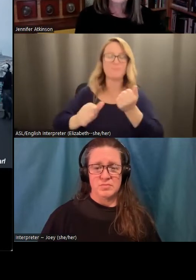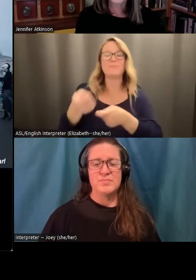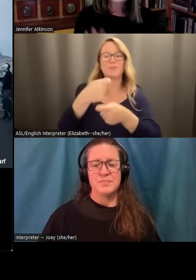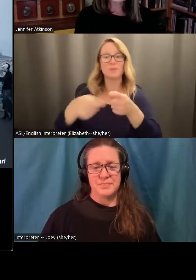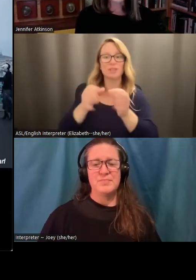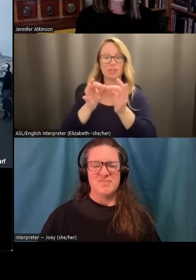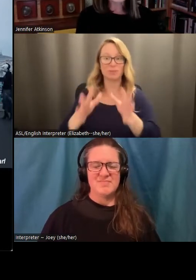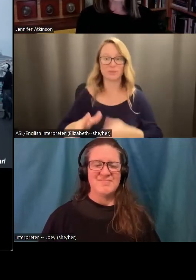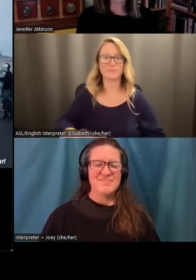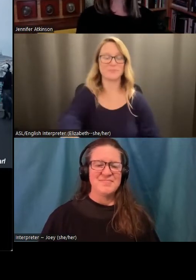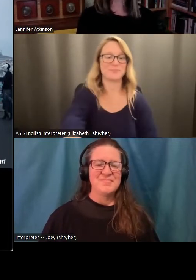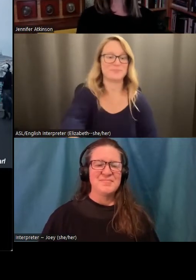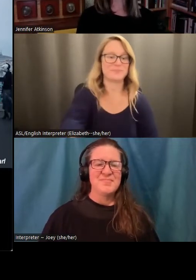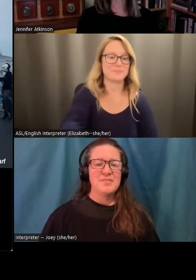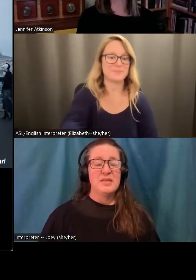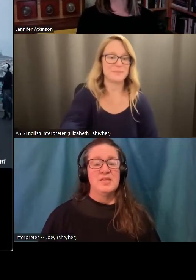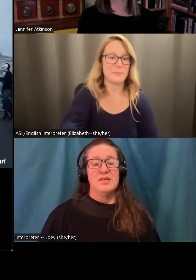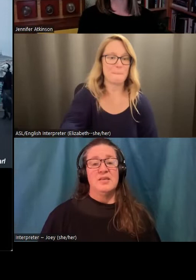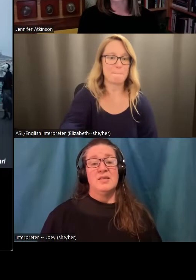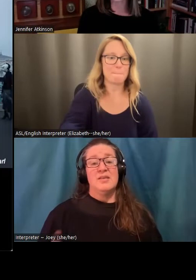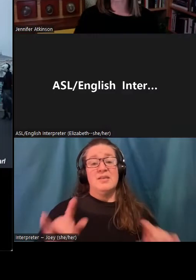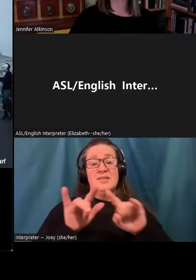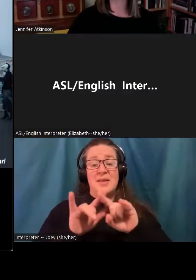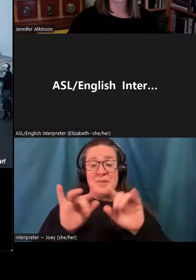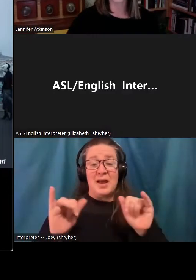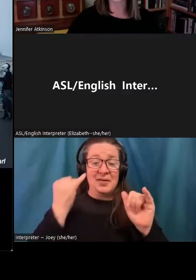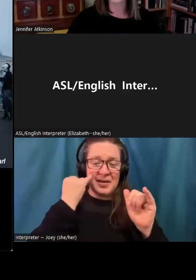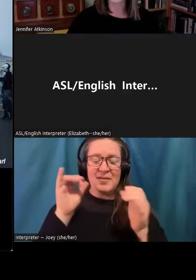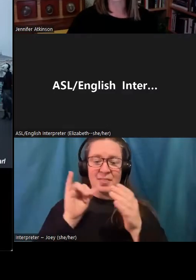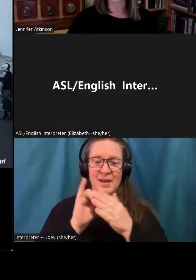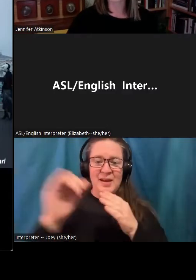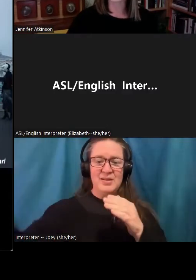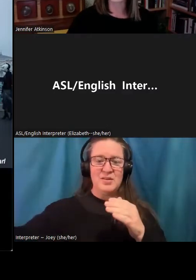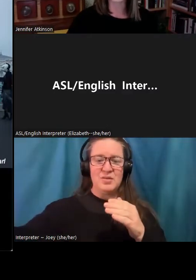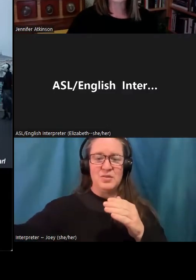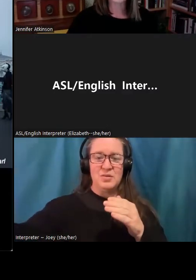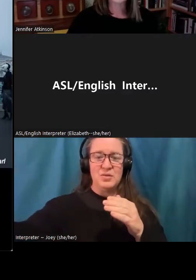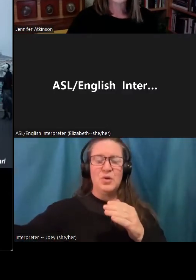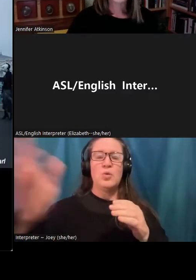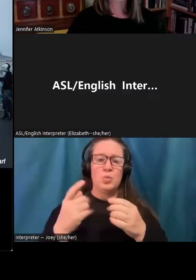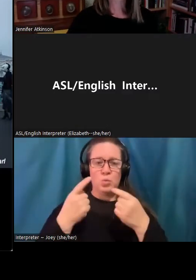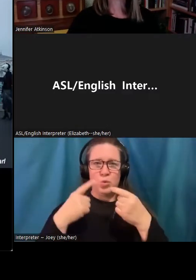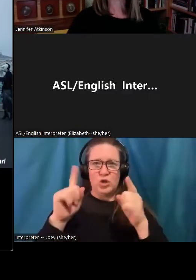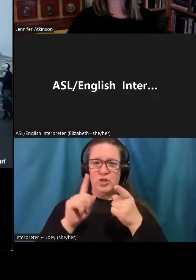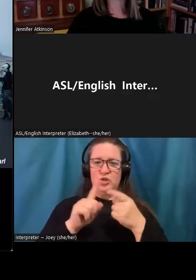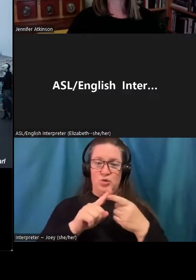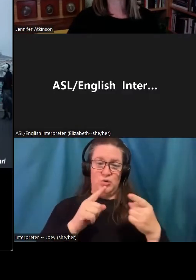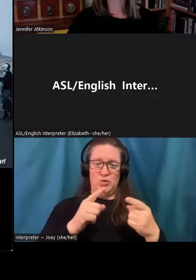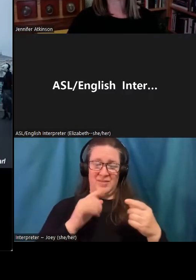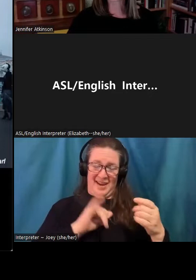However, even if it did work to push that heartbreak out of the conversation, one of the main arguments that I want to make